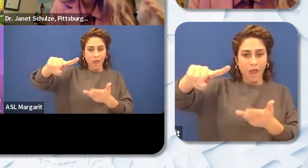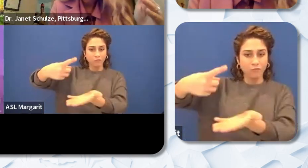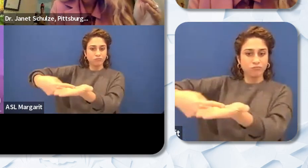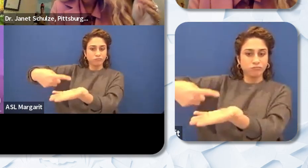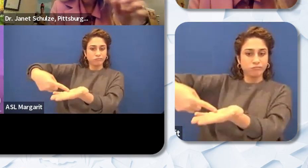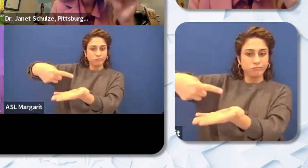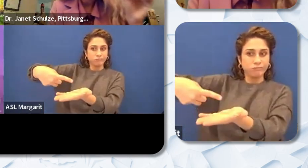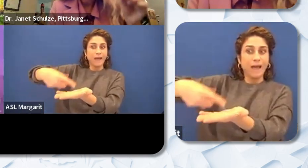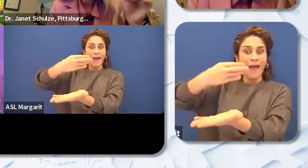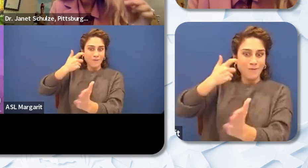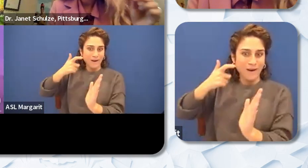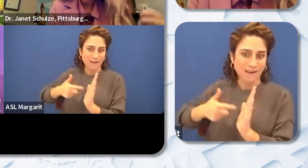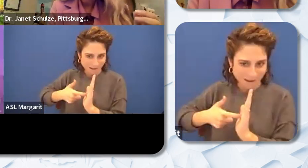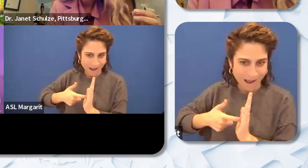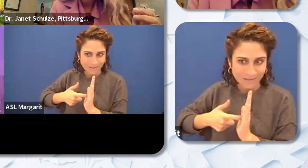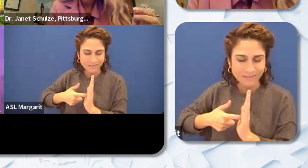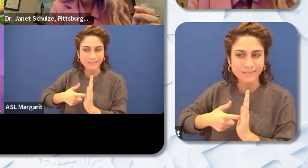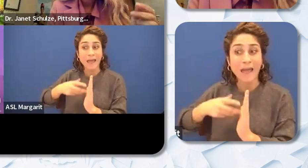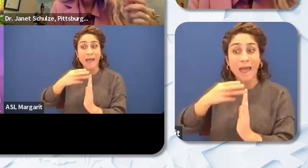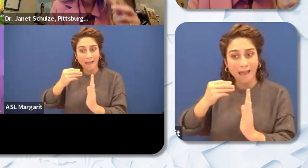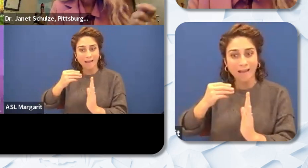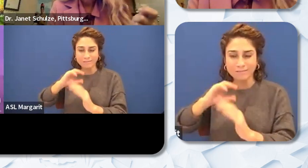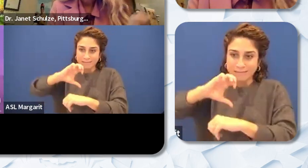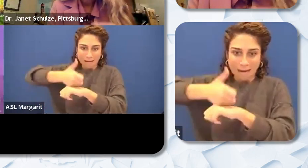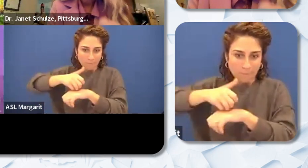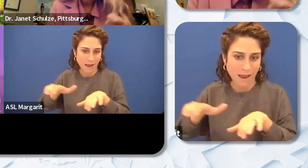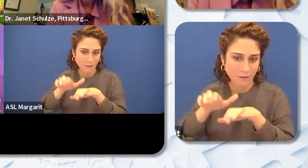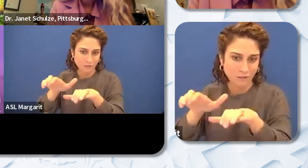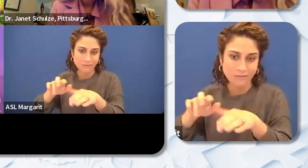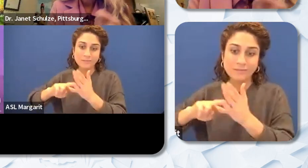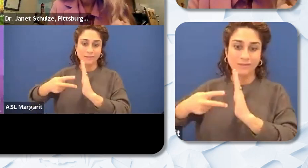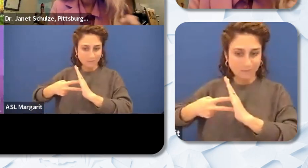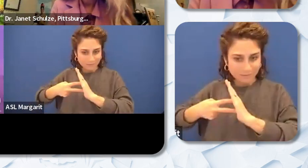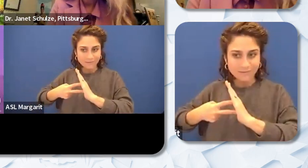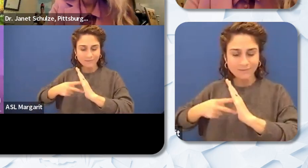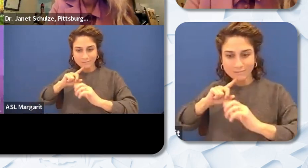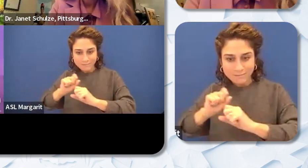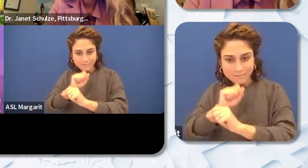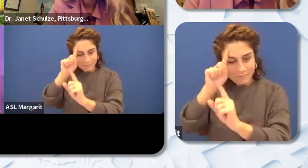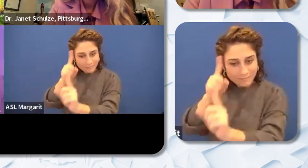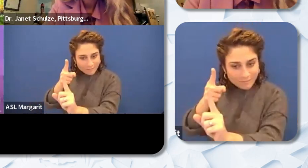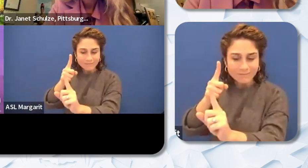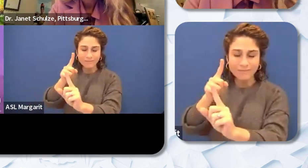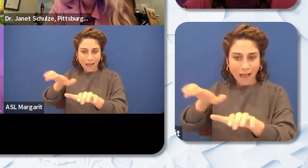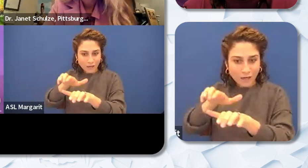recognized and that there are intentional actions to increase the Black workforce.